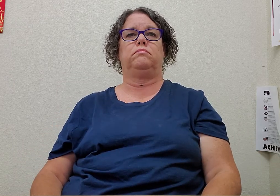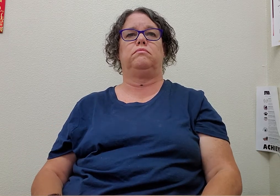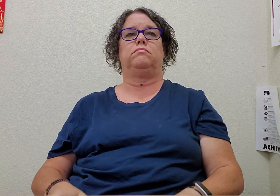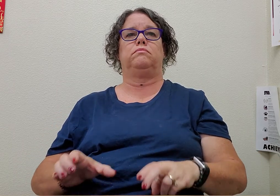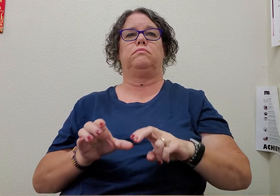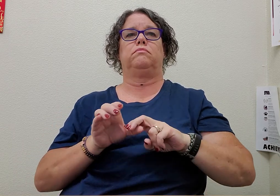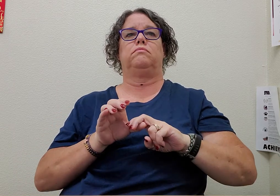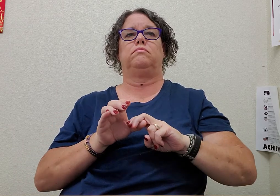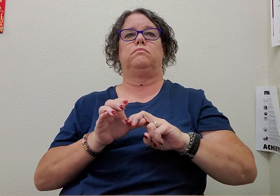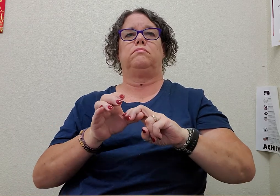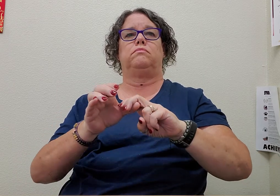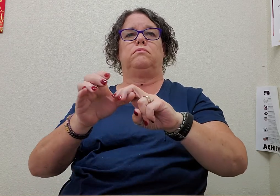to-ride